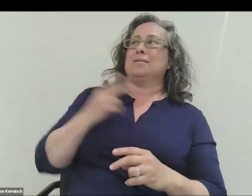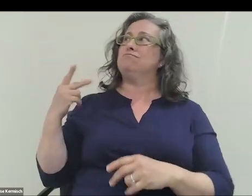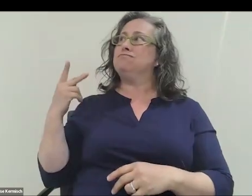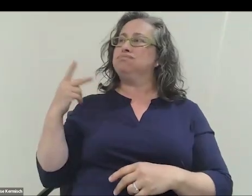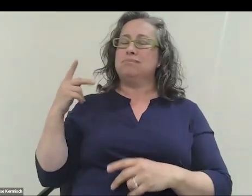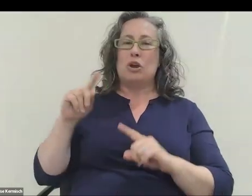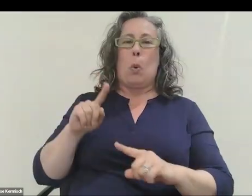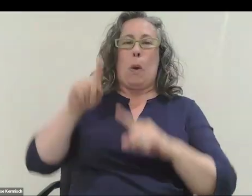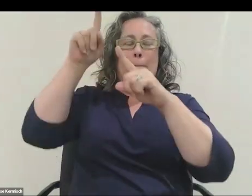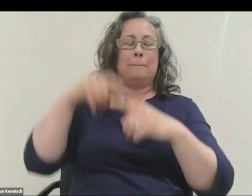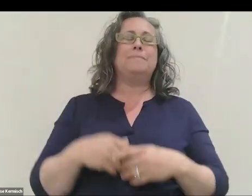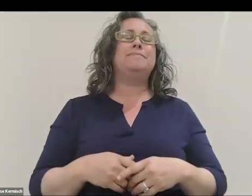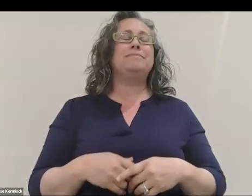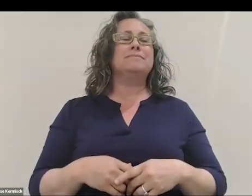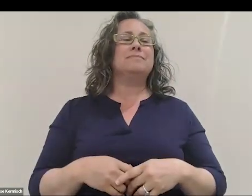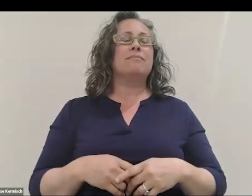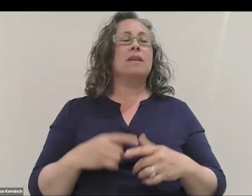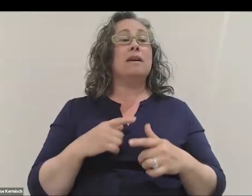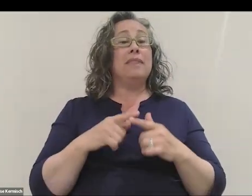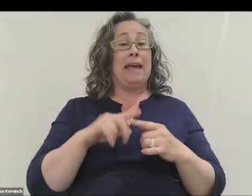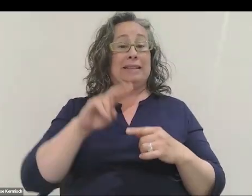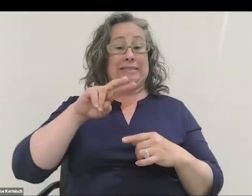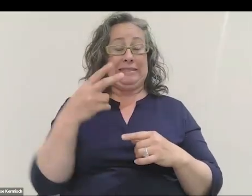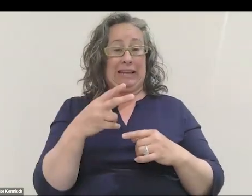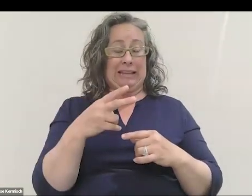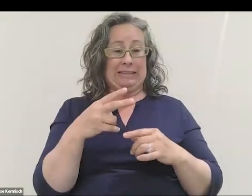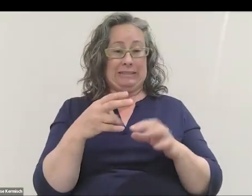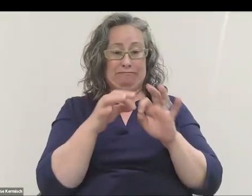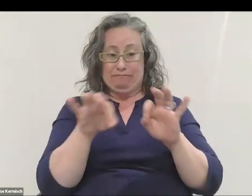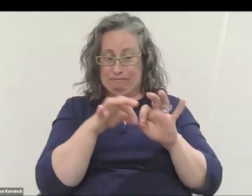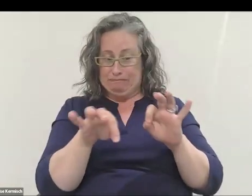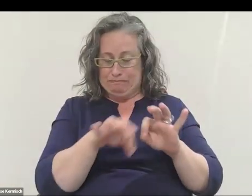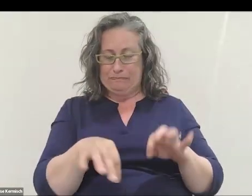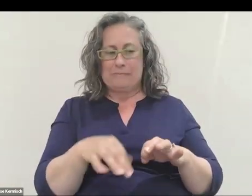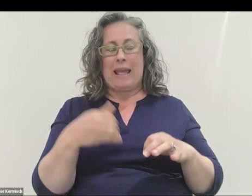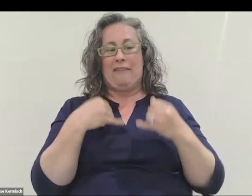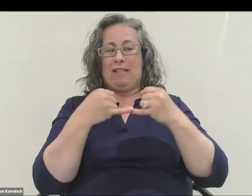Then we cut in the second verse, there's this line about me realizing